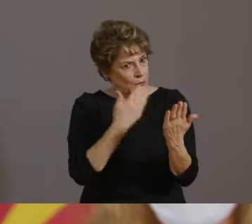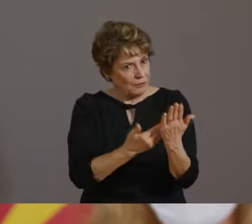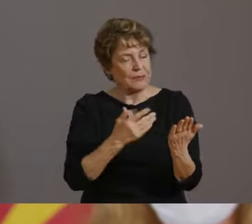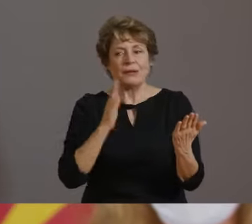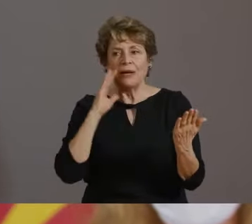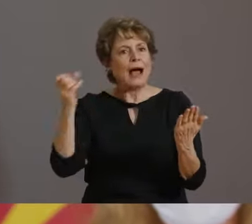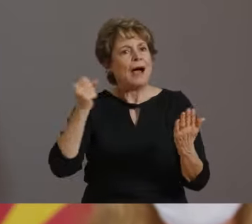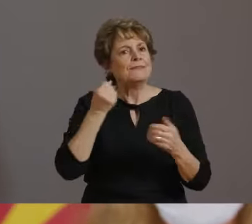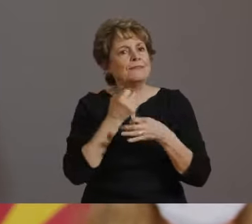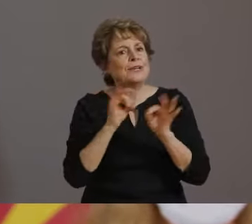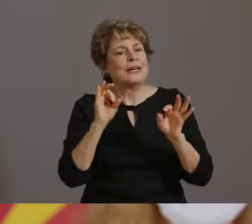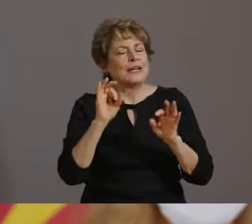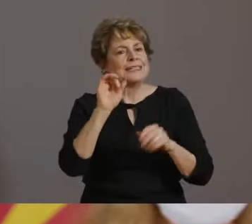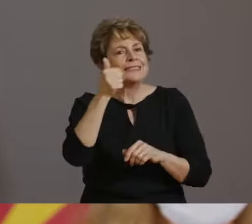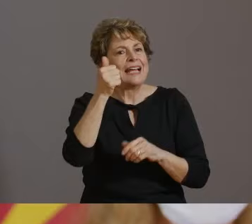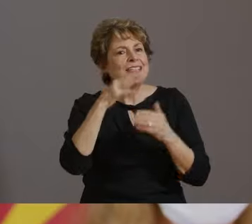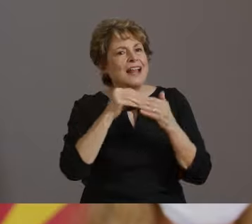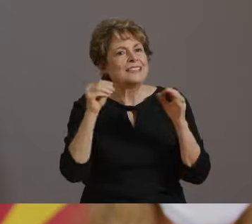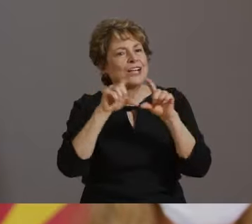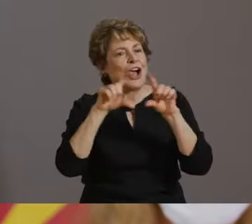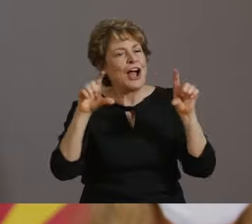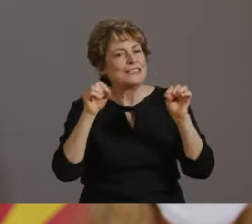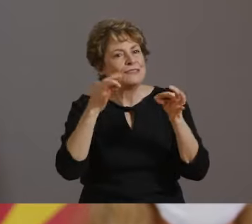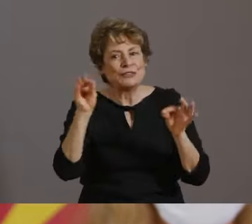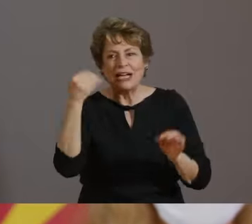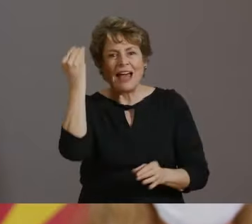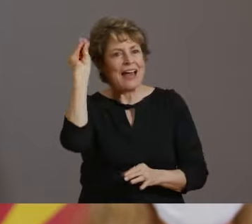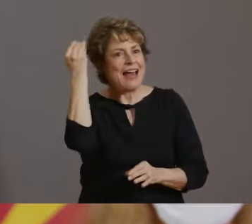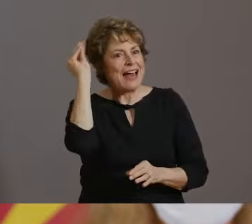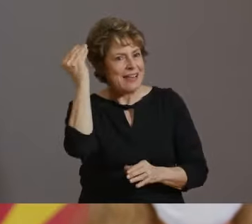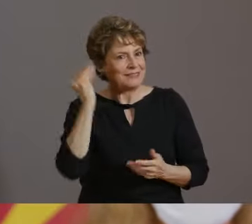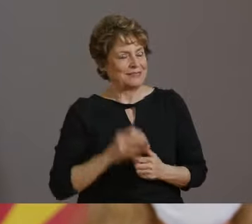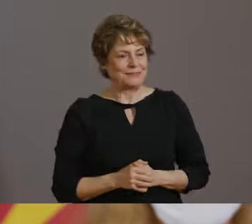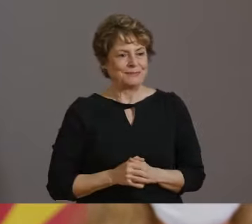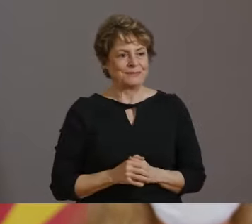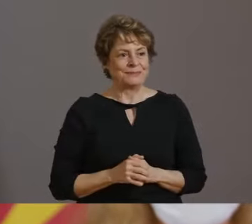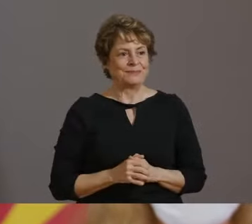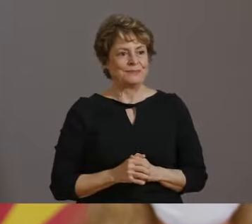AND WE ARE CONFIDENT THAT THEY WILL MAKE A BIG DIFFERENCE IN ARIZONA AS WELL.